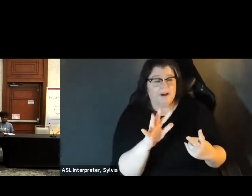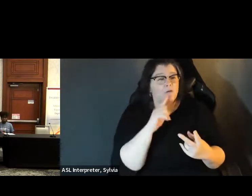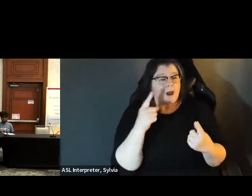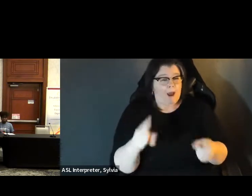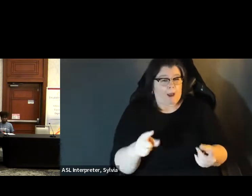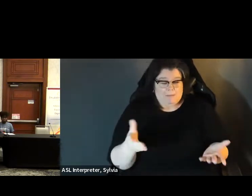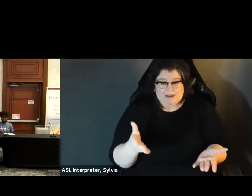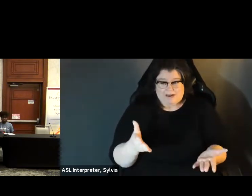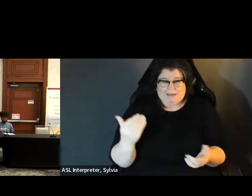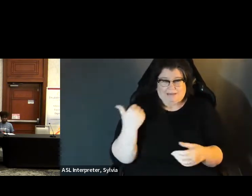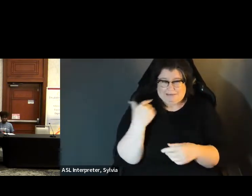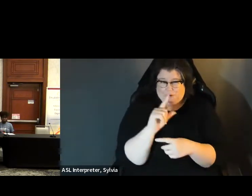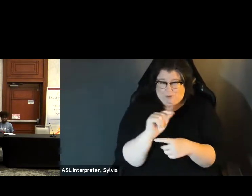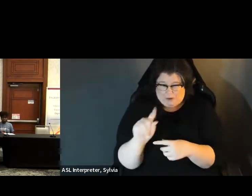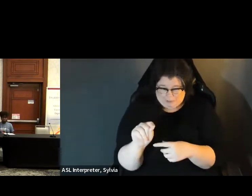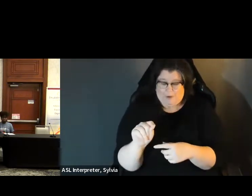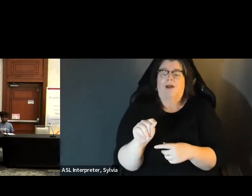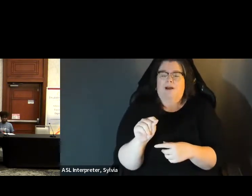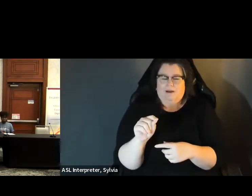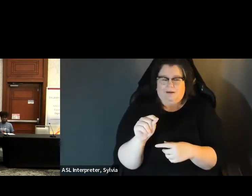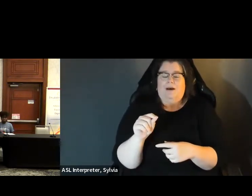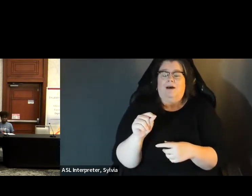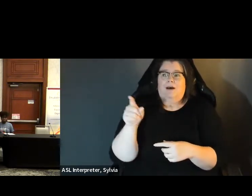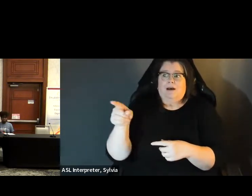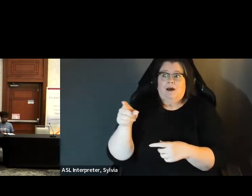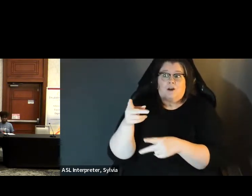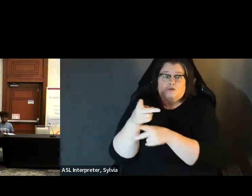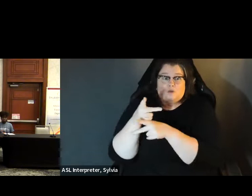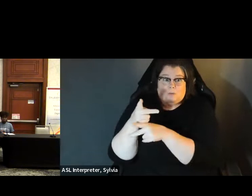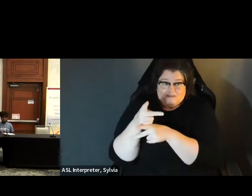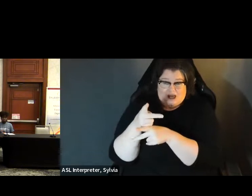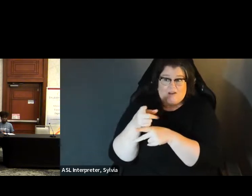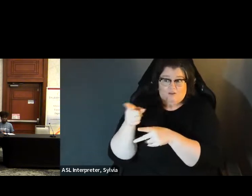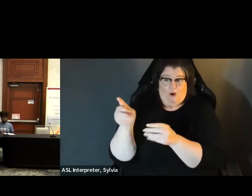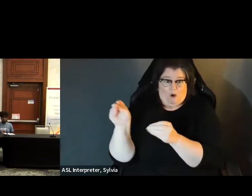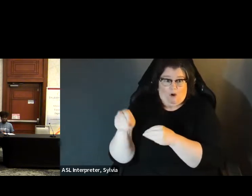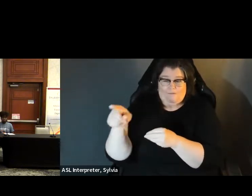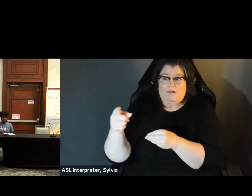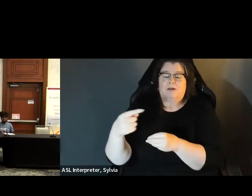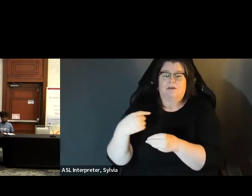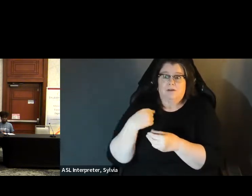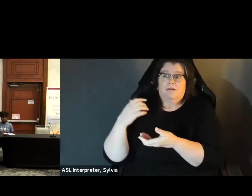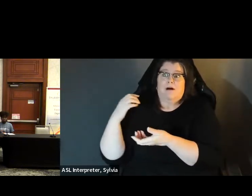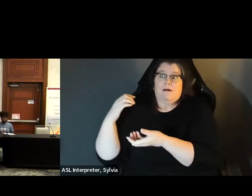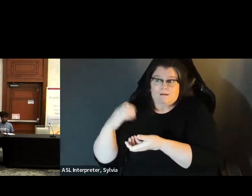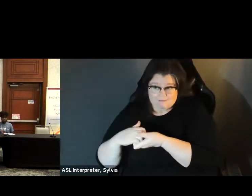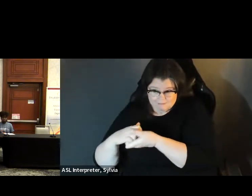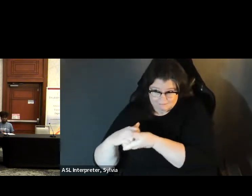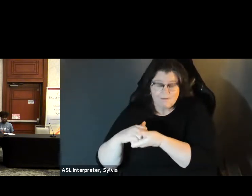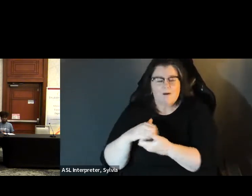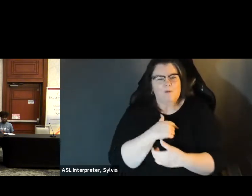one in terms of outreach and in terms of educating one of the things we did hear This is dog Interesting question. 2 2 ants. I have number one in terms of outreach, in terms of educating one of the things we did here last in 2,000, and 20, is that with the assistance of our supervisor. in 2020 is that with the assistance of our supervisor